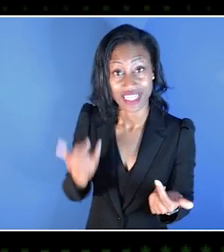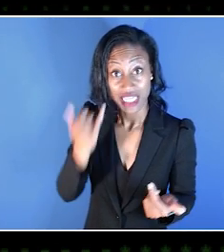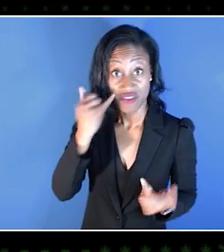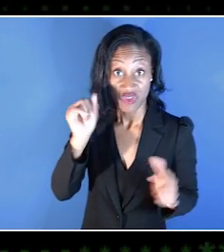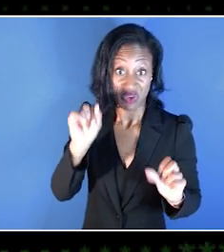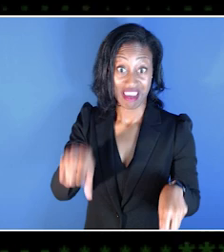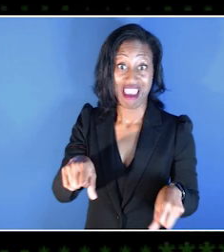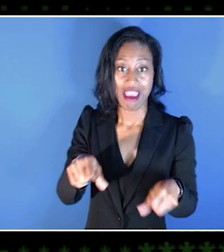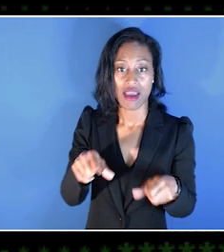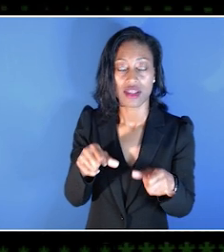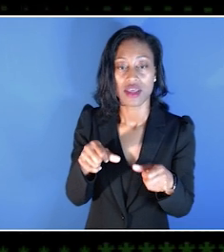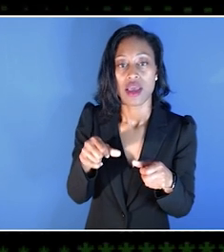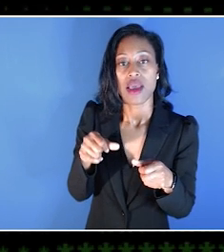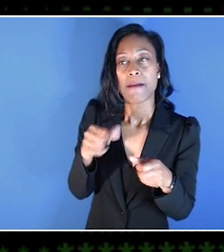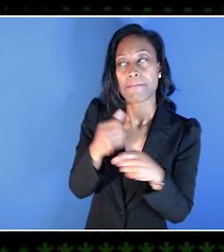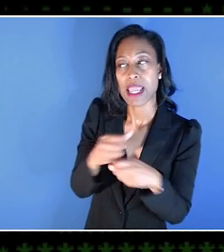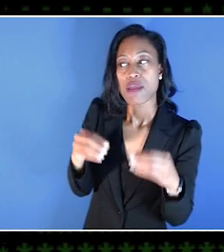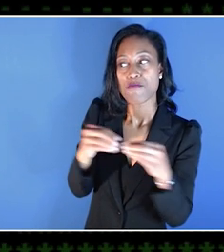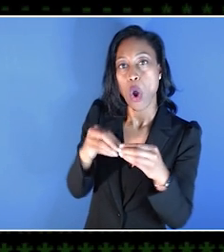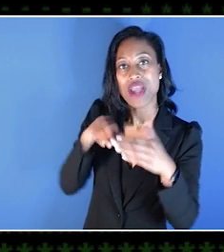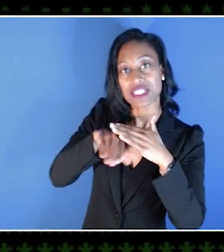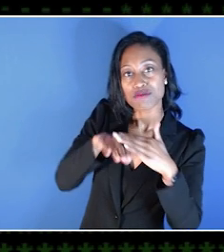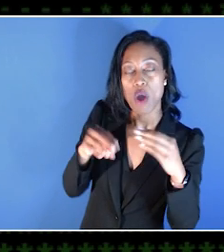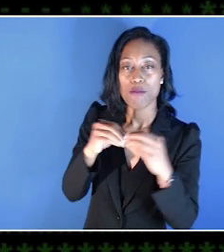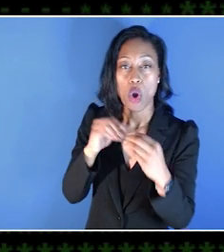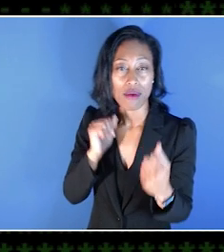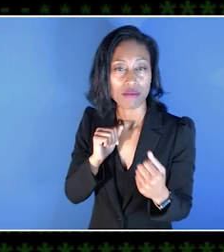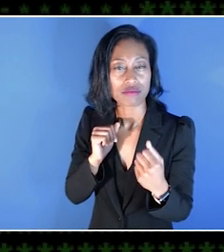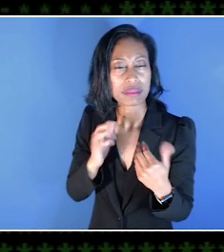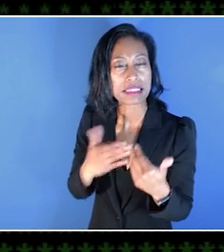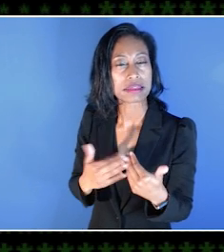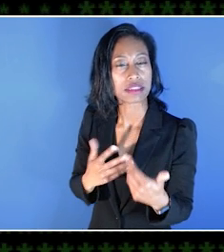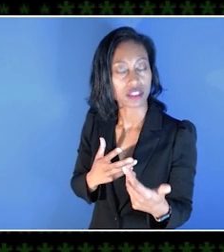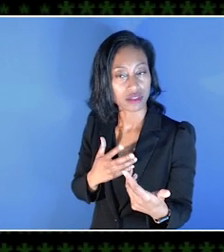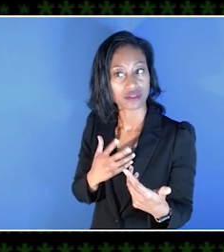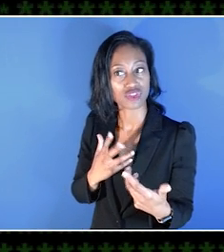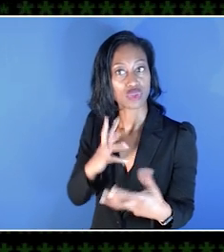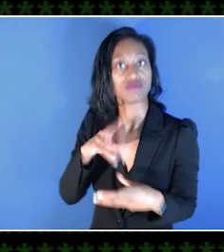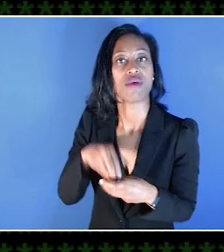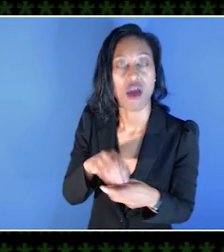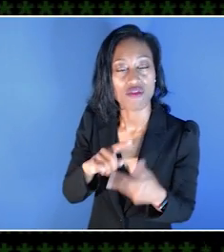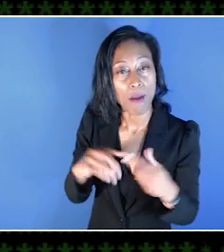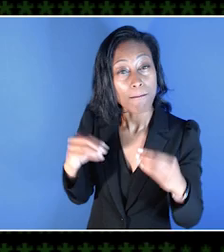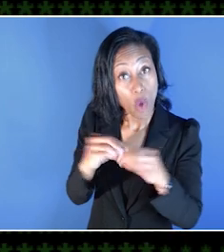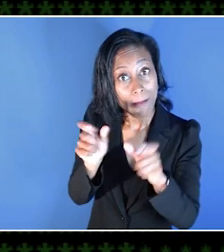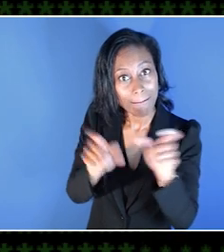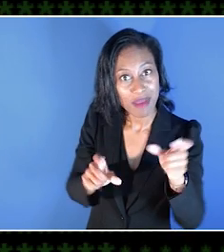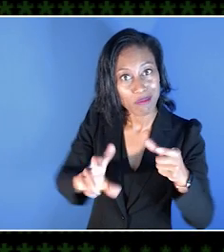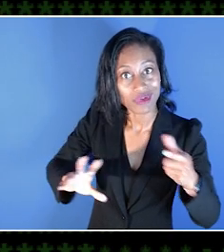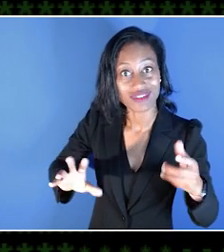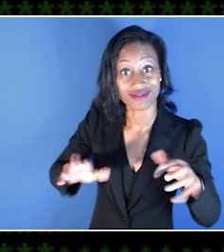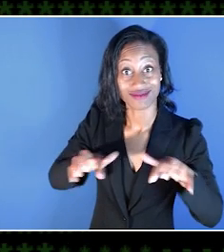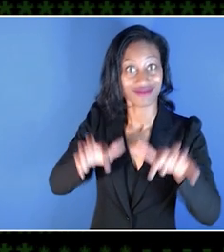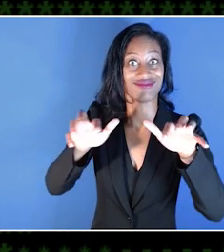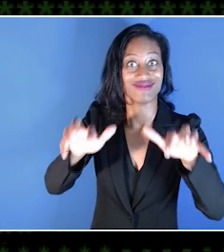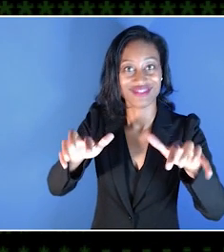If you can make it more accessible and more approachable, you get to more people. You spend a lot of time, effort,